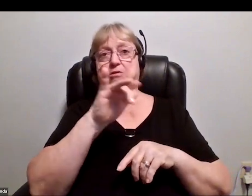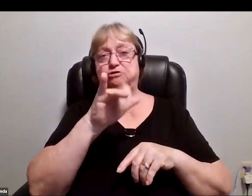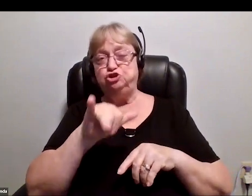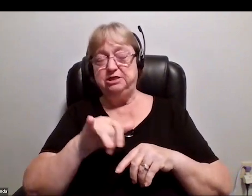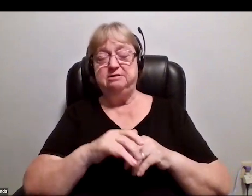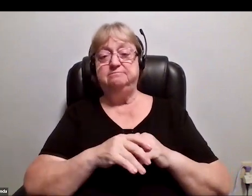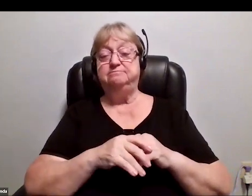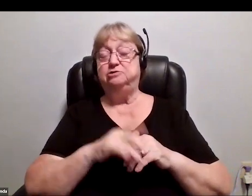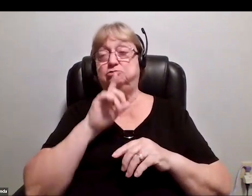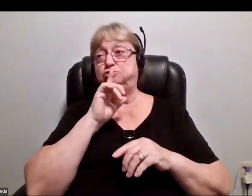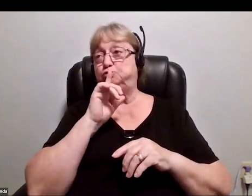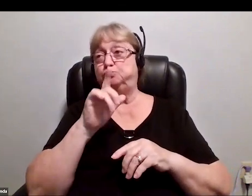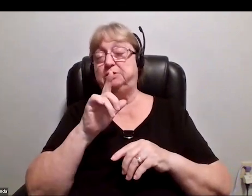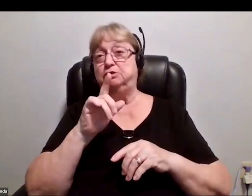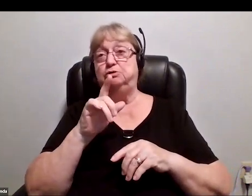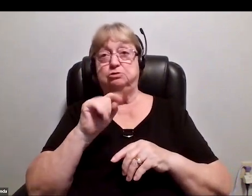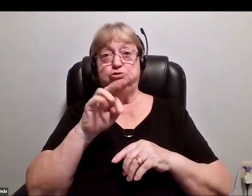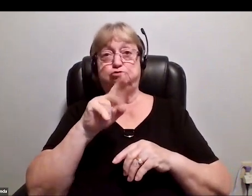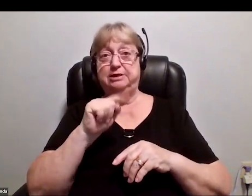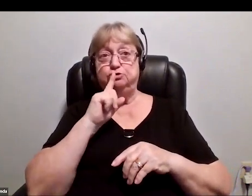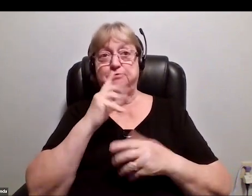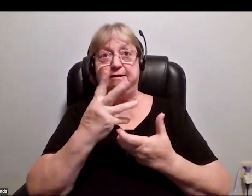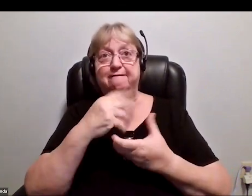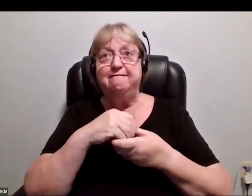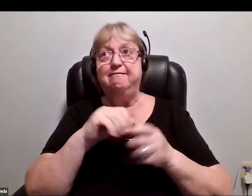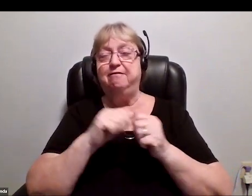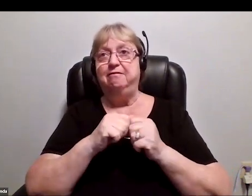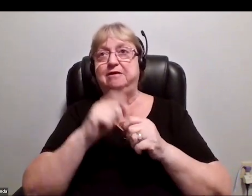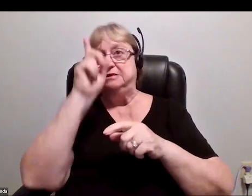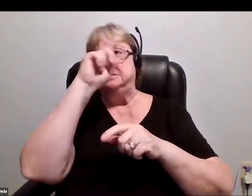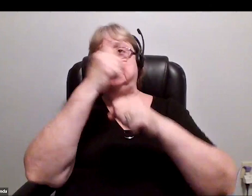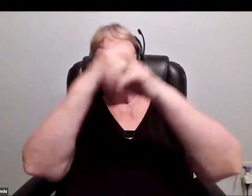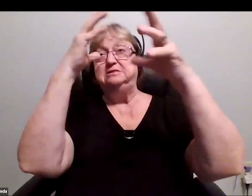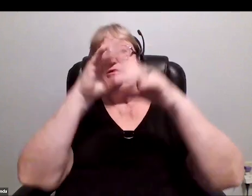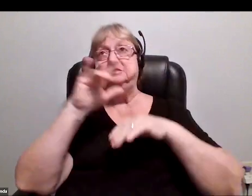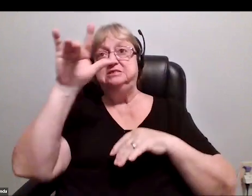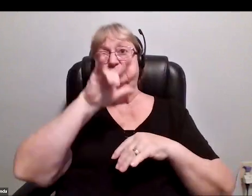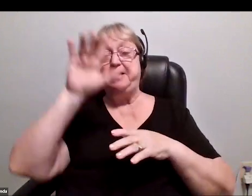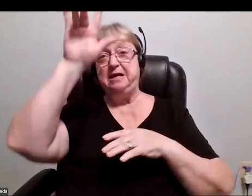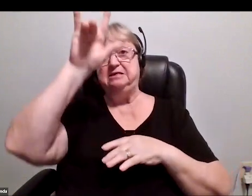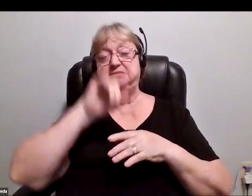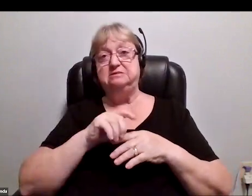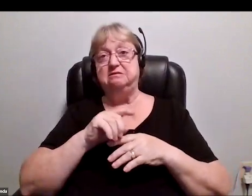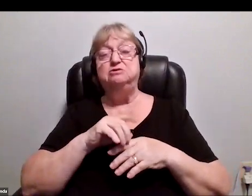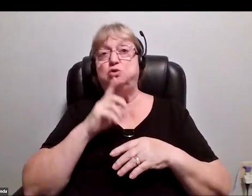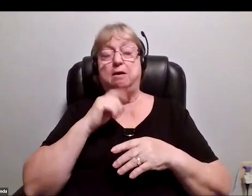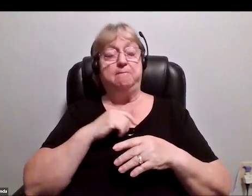It was a real treat to engage with space as a child and I've always dreamt of going to space. My whole life and a lot of the things that Anna just talked about